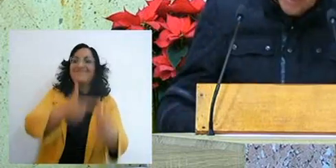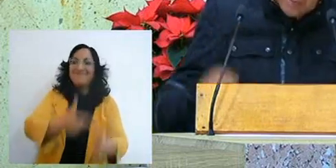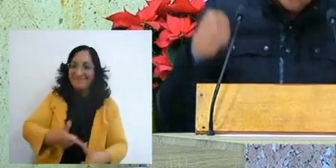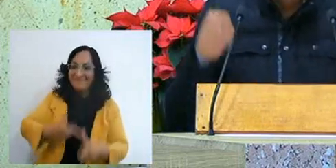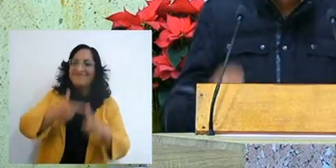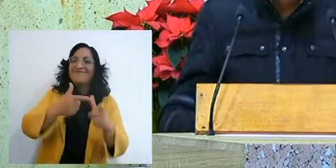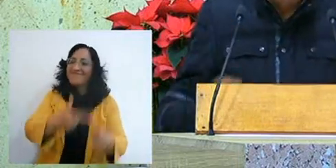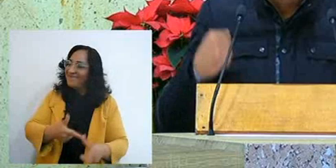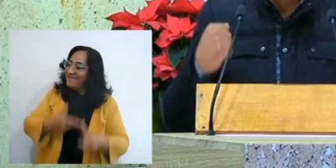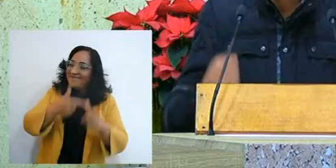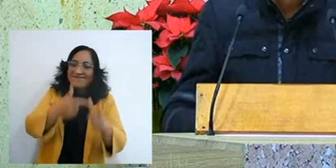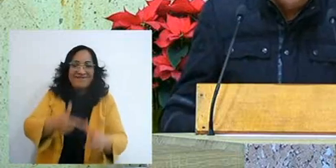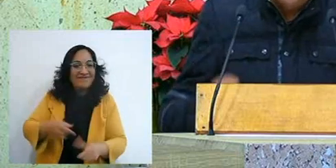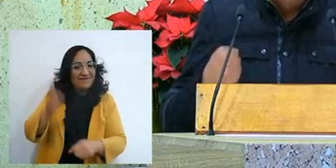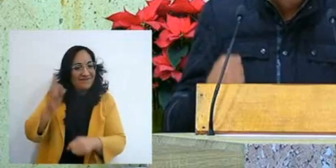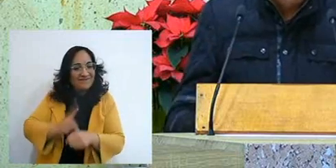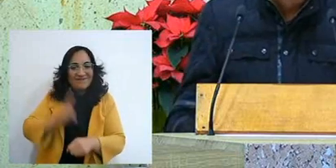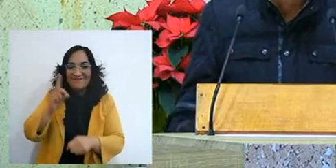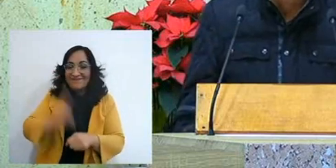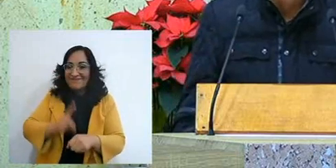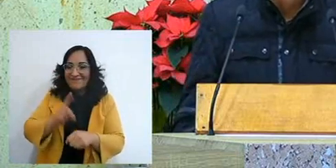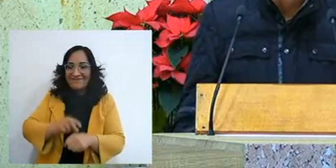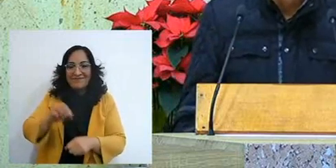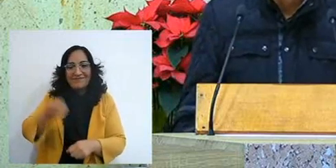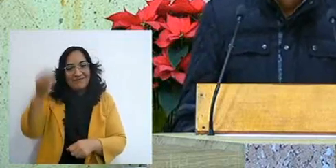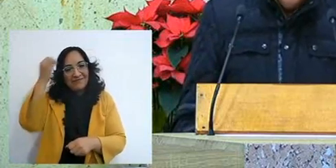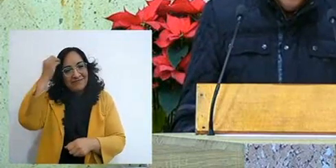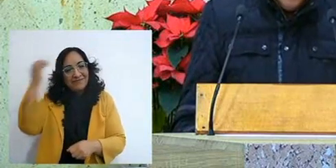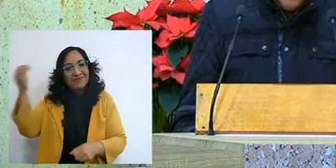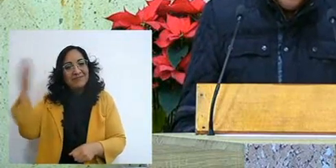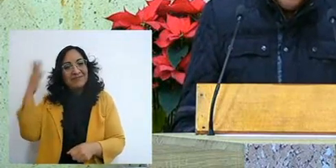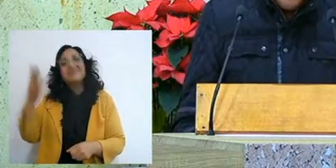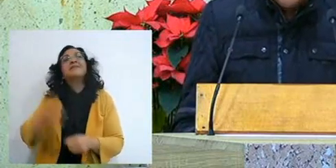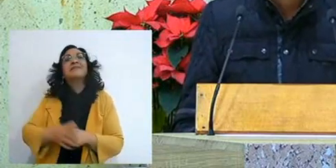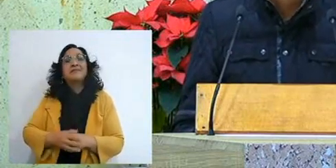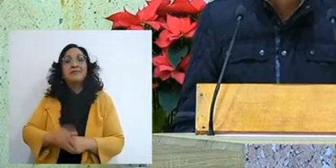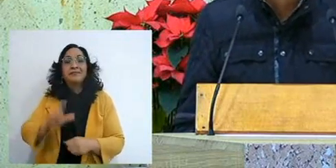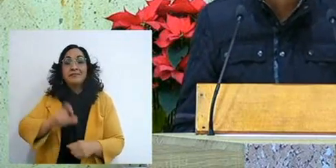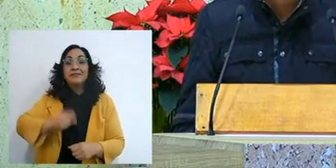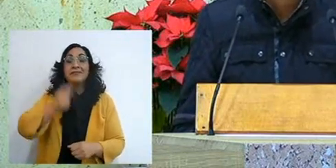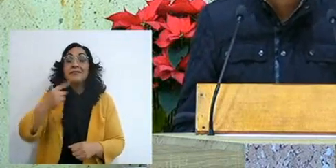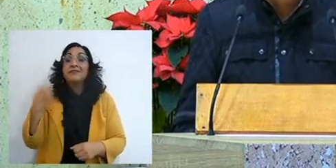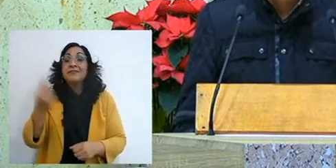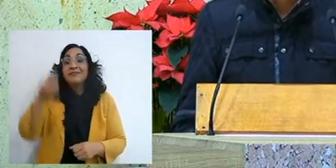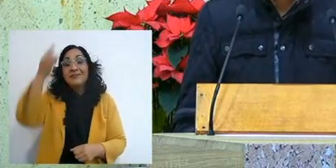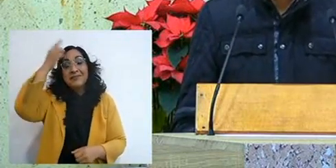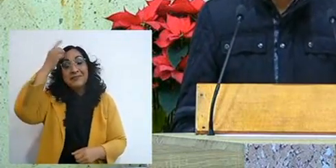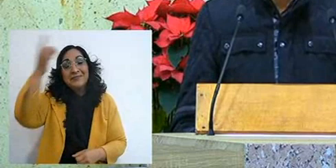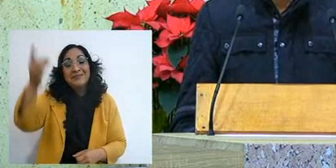let us continue, let us continue, day by day and let us not forget who the Lord is,